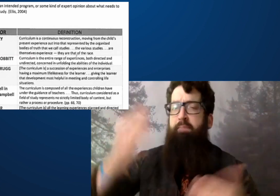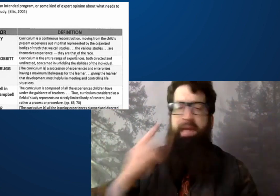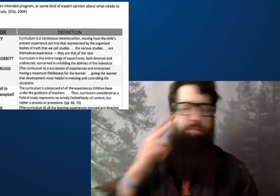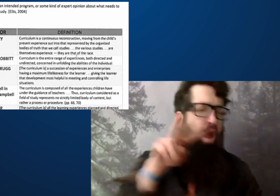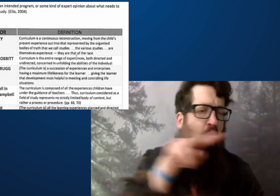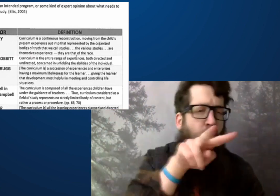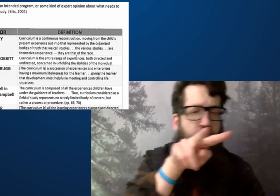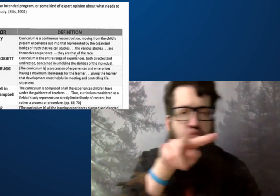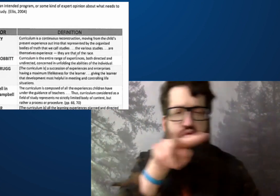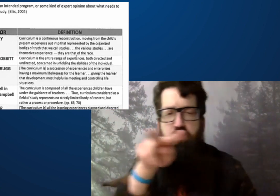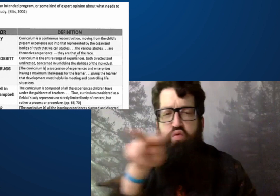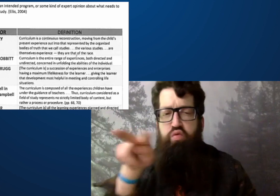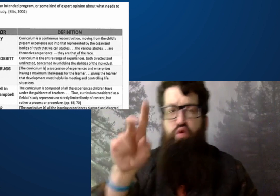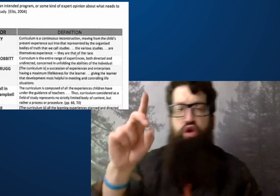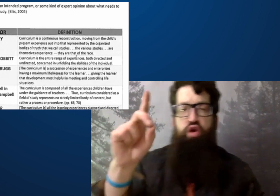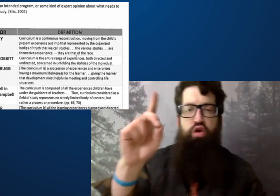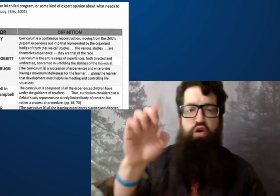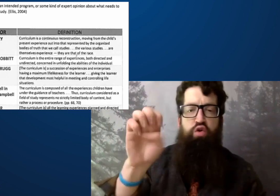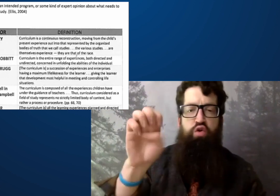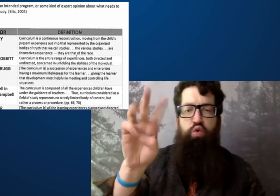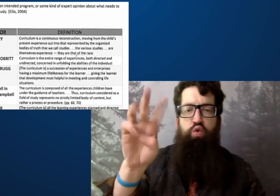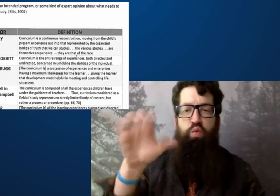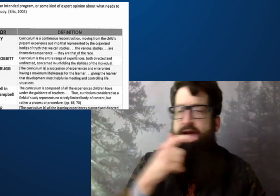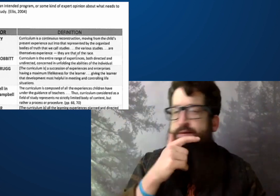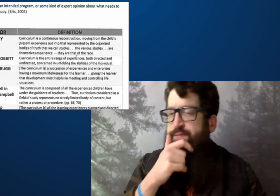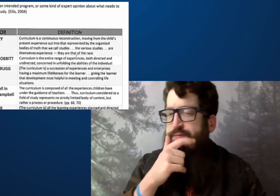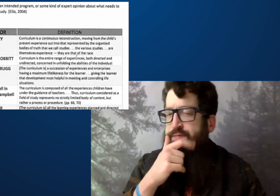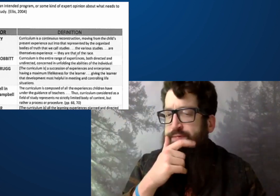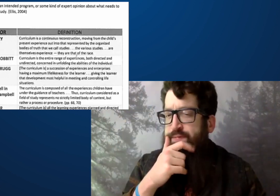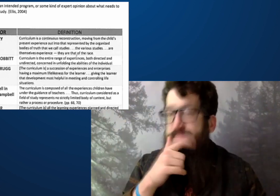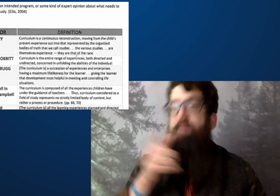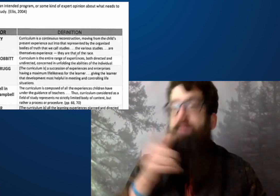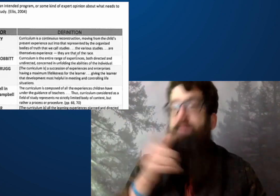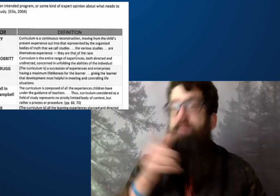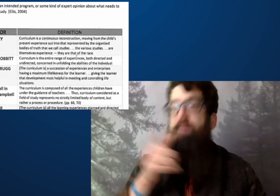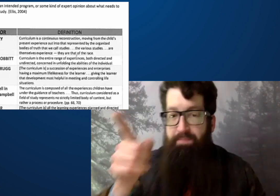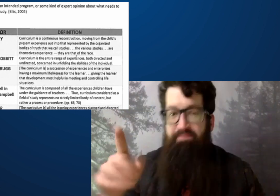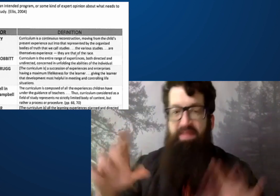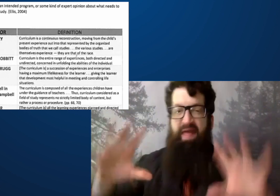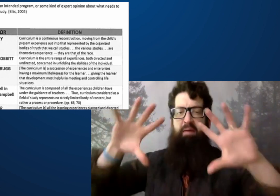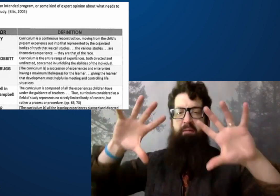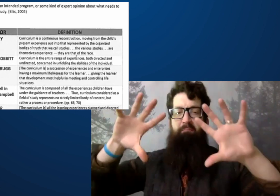Each of these definitions by each of these authors so you read John Dewey's